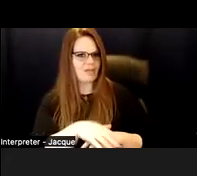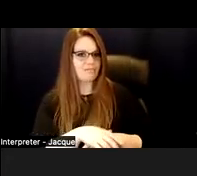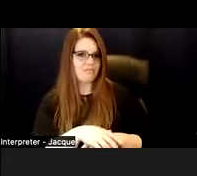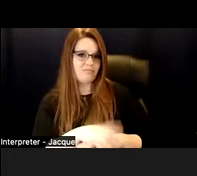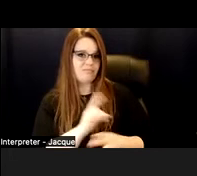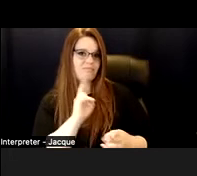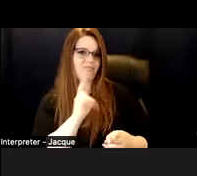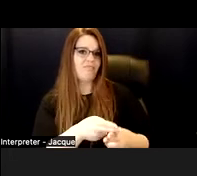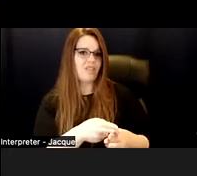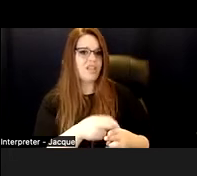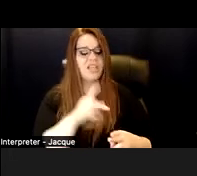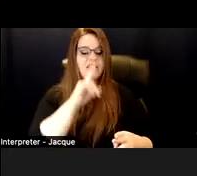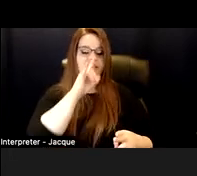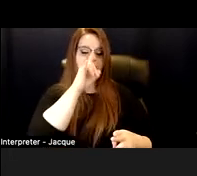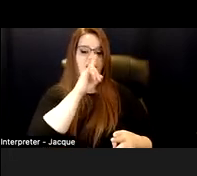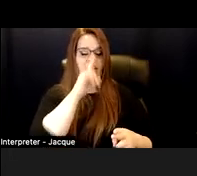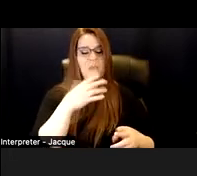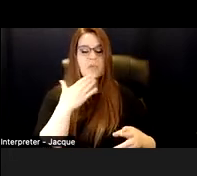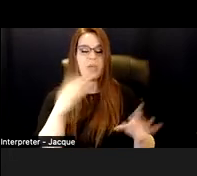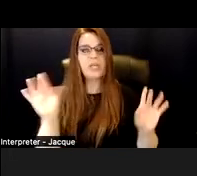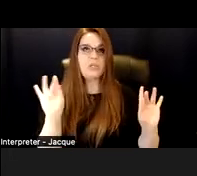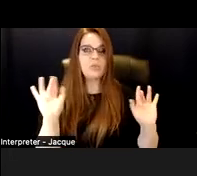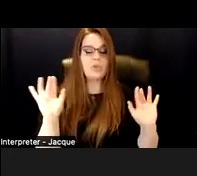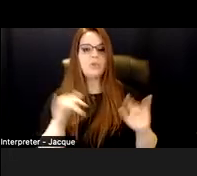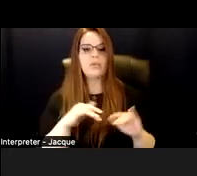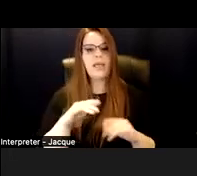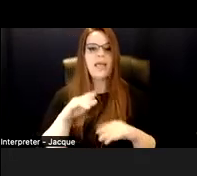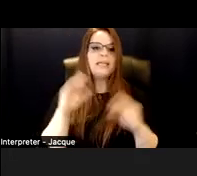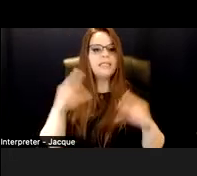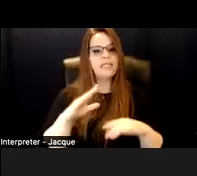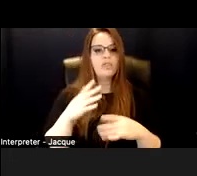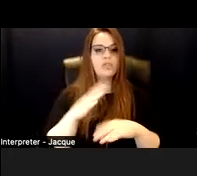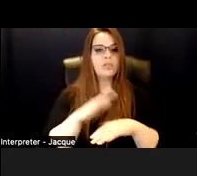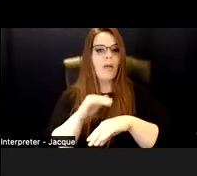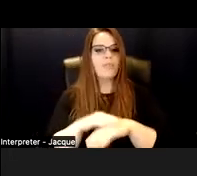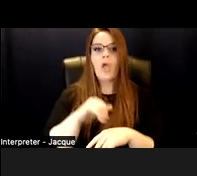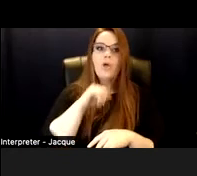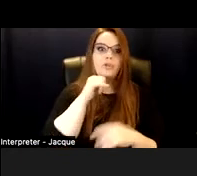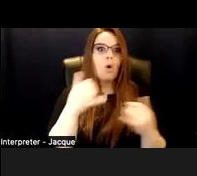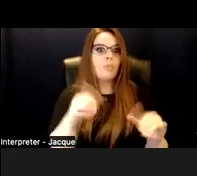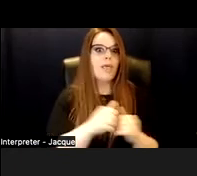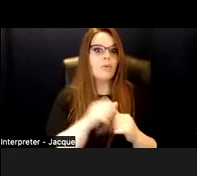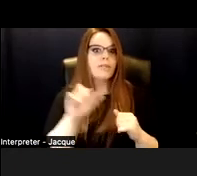Stuck up. Goody two shoes. Teacher's pet. Don't play with Sara, Sara is going to tell us the "right way" to do things.